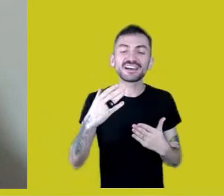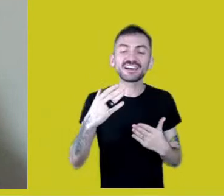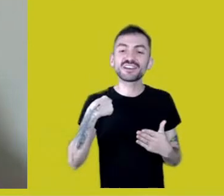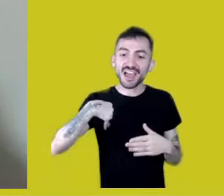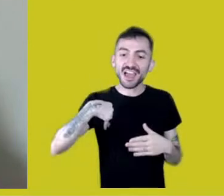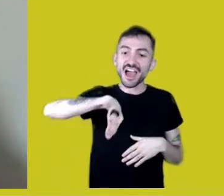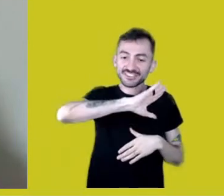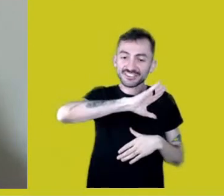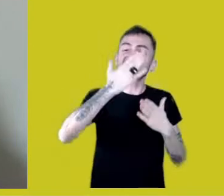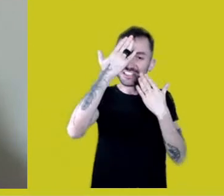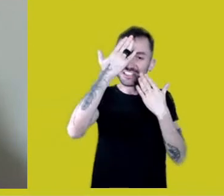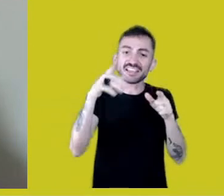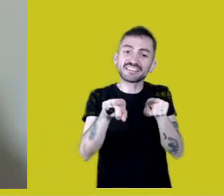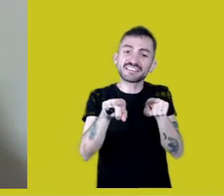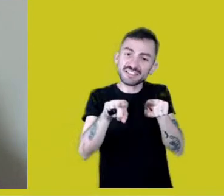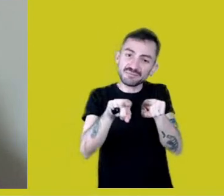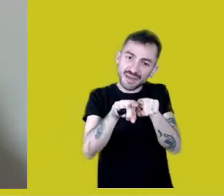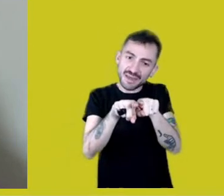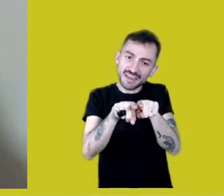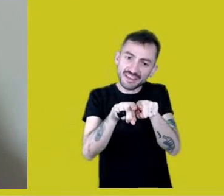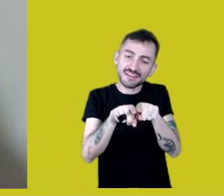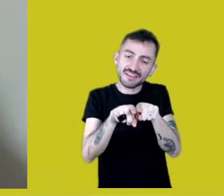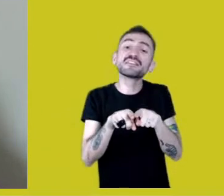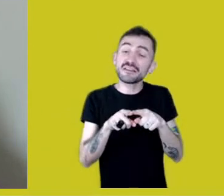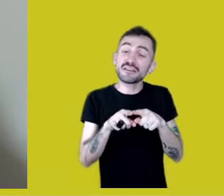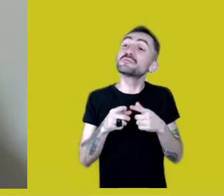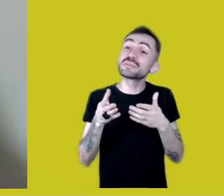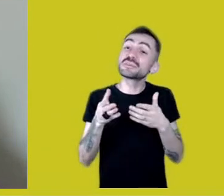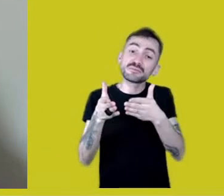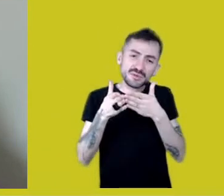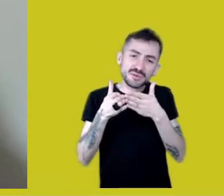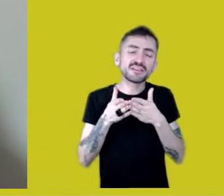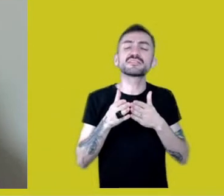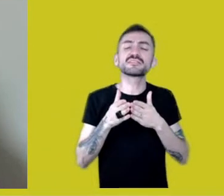better ask my cousin for permission, but it’s already a consolation to me.